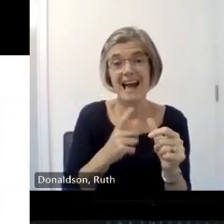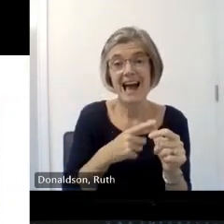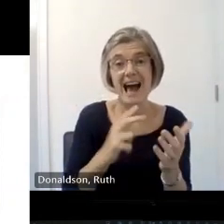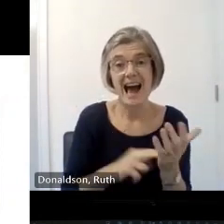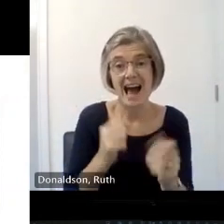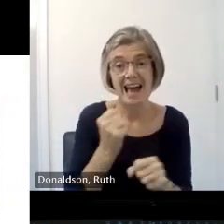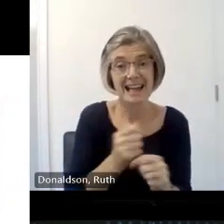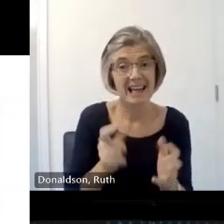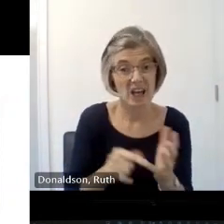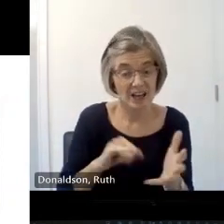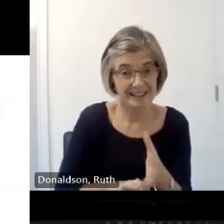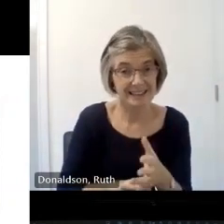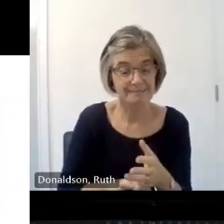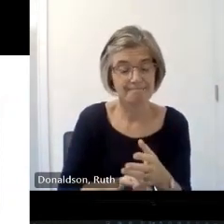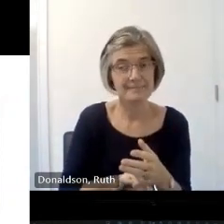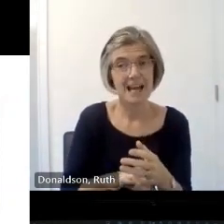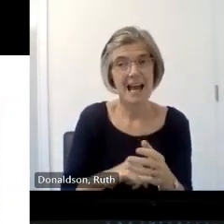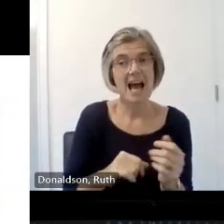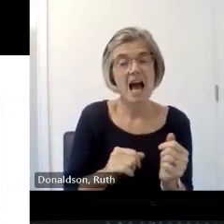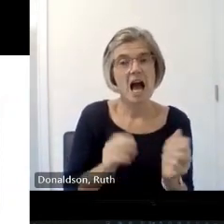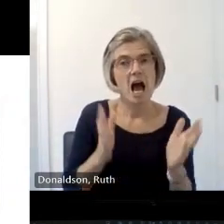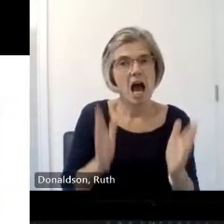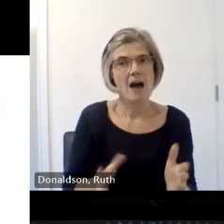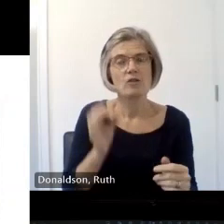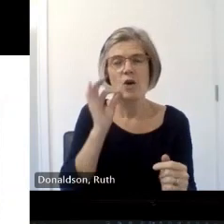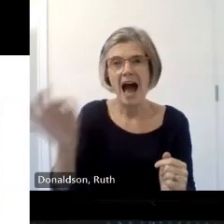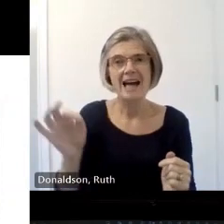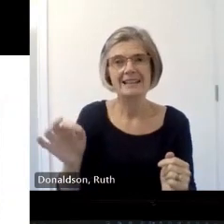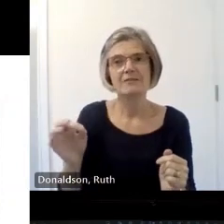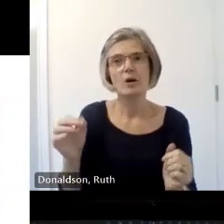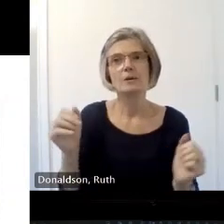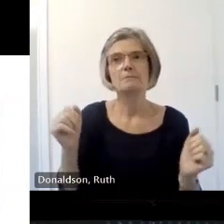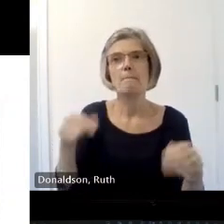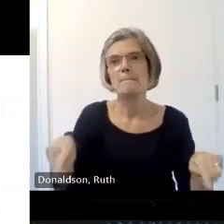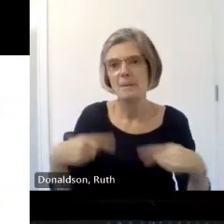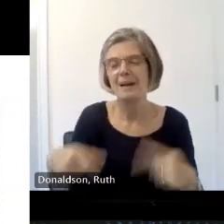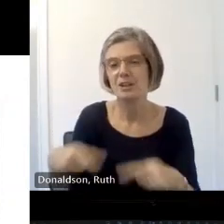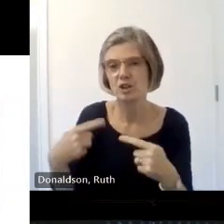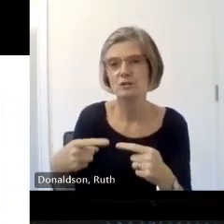window that's just often beyond the means of the surviv ding half a dozen congregation to